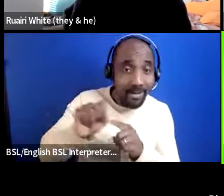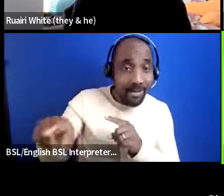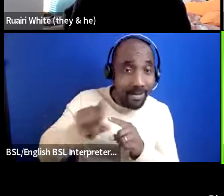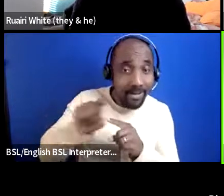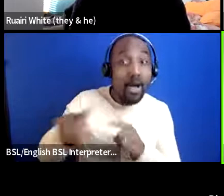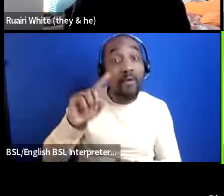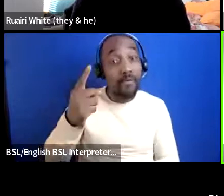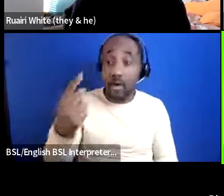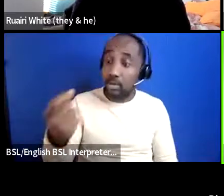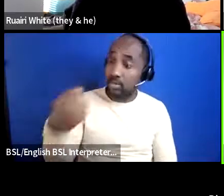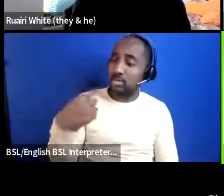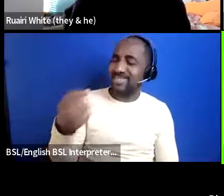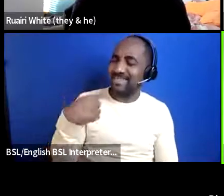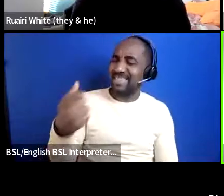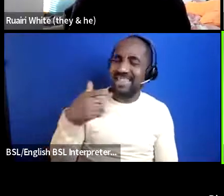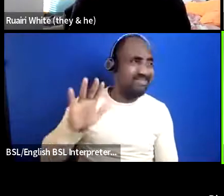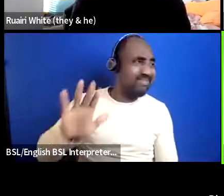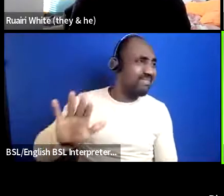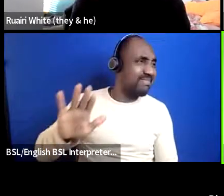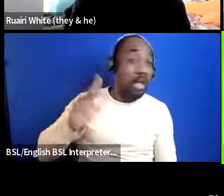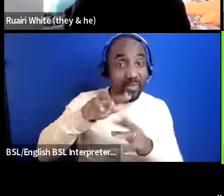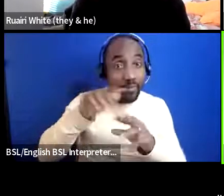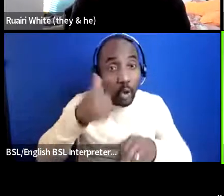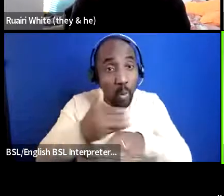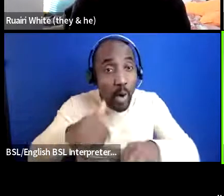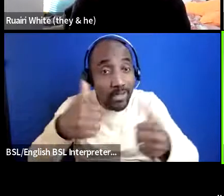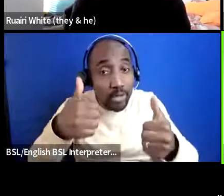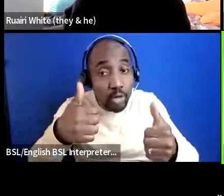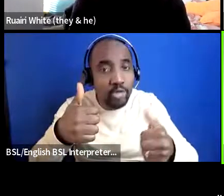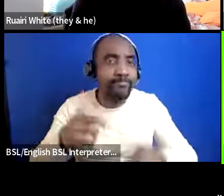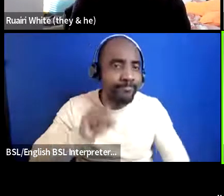know what you're doing is great and they really need to come and see the work or they really